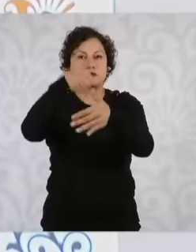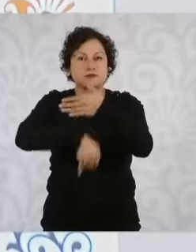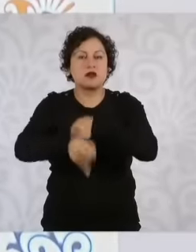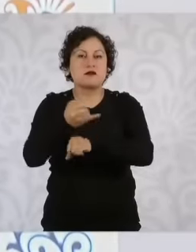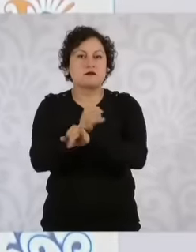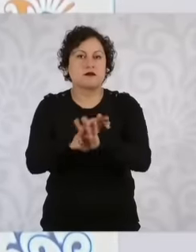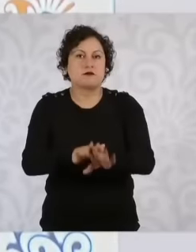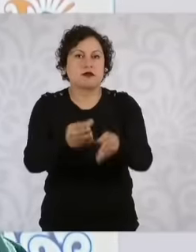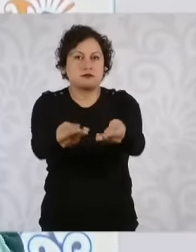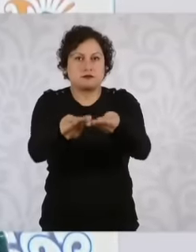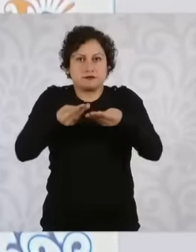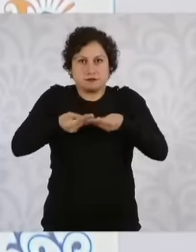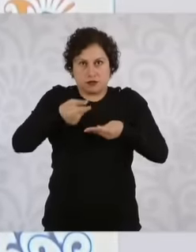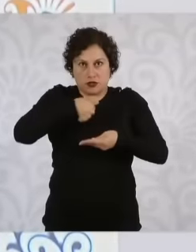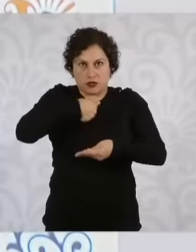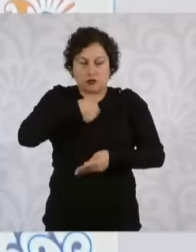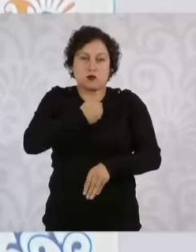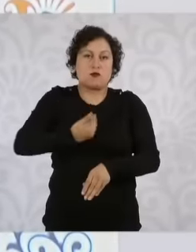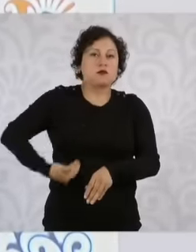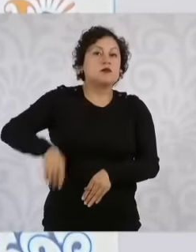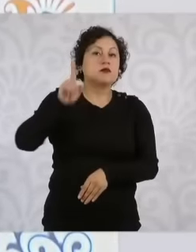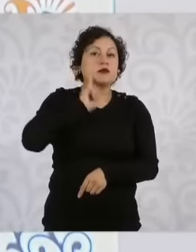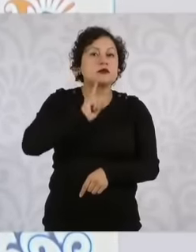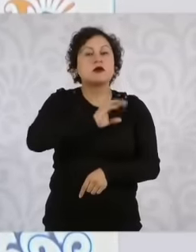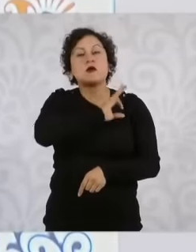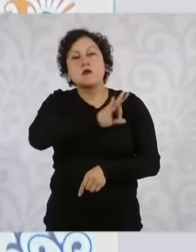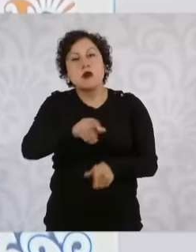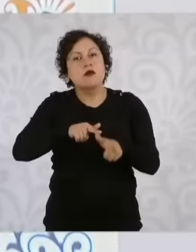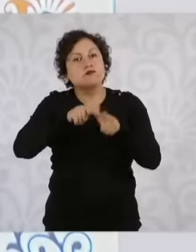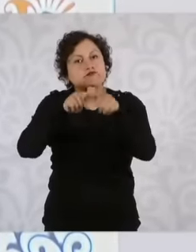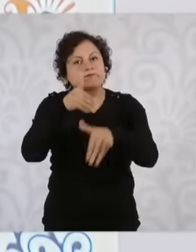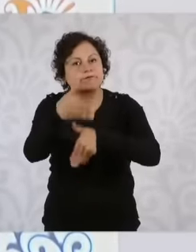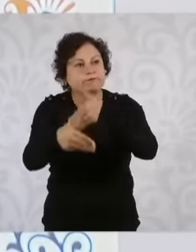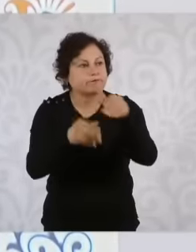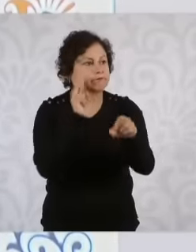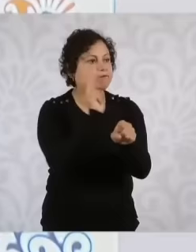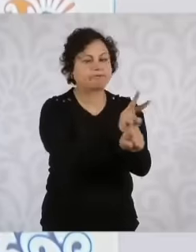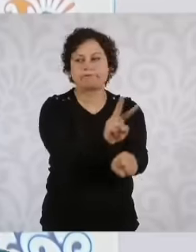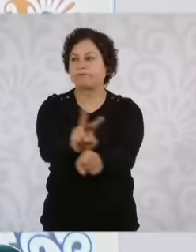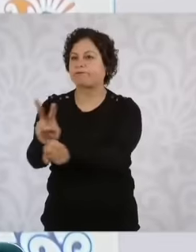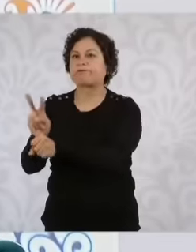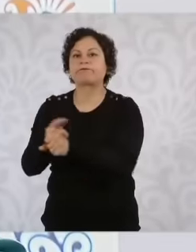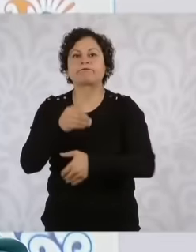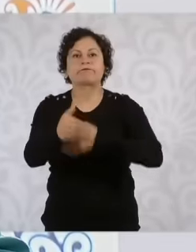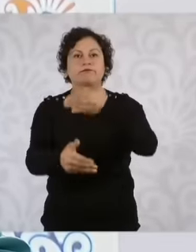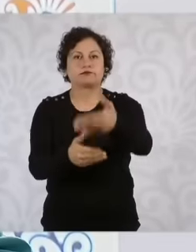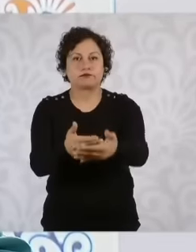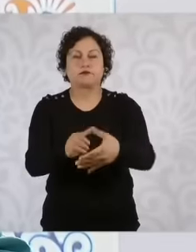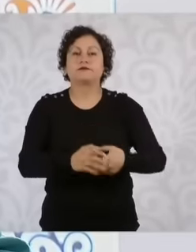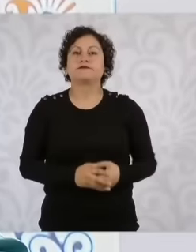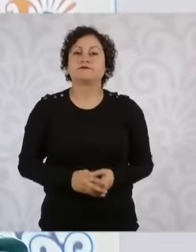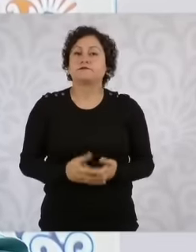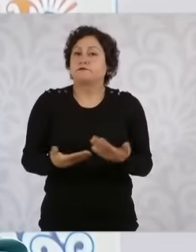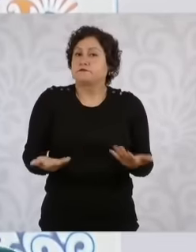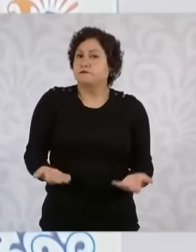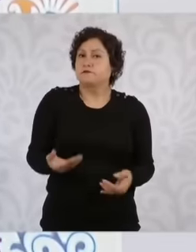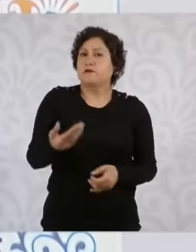so that we can follow up on everything then eh And the weekend well we were in Veracruz